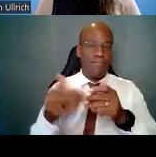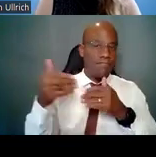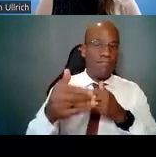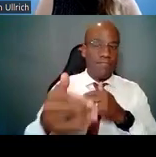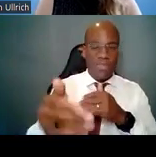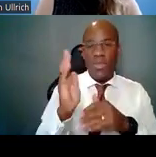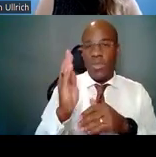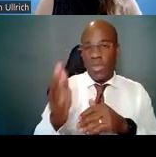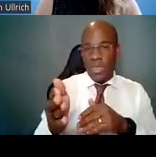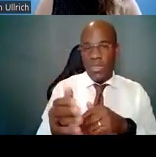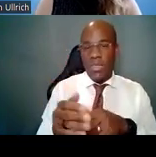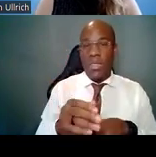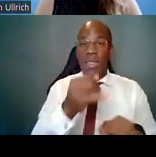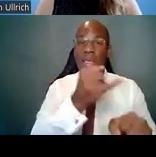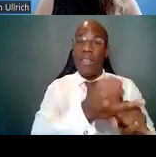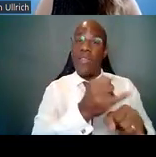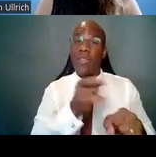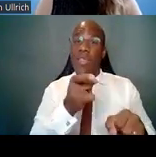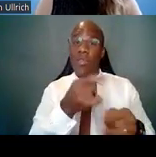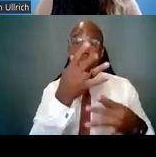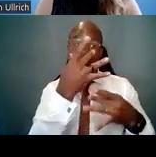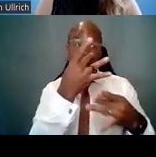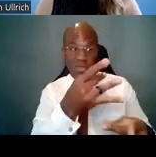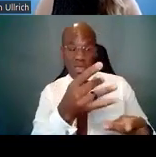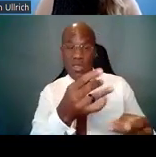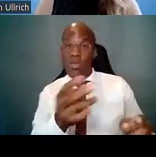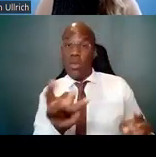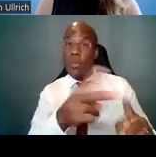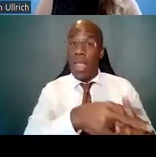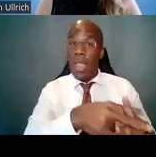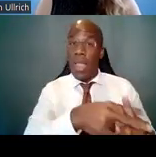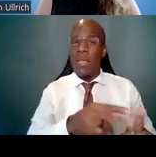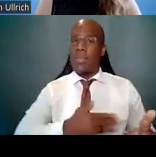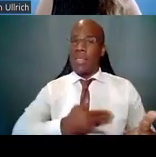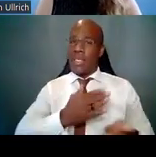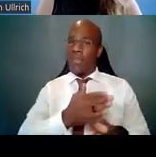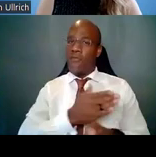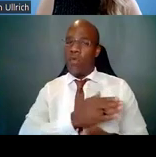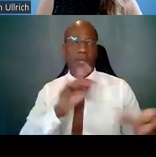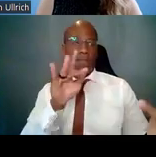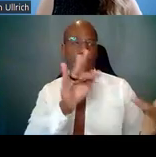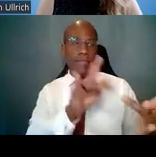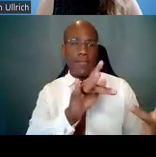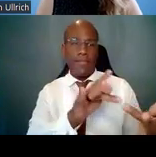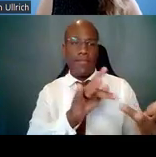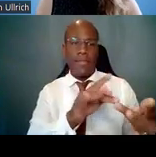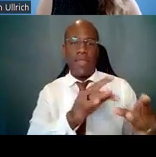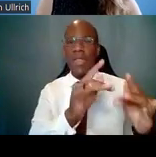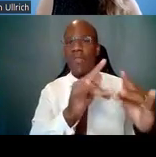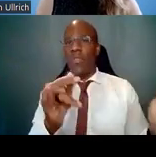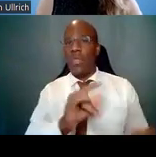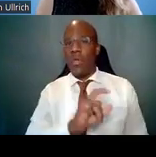that you're interested in applying to in order to be sure that what you're applying to